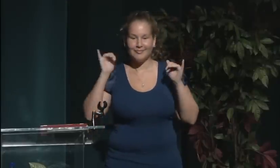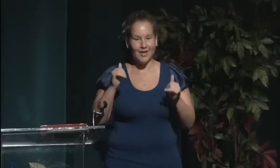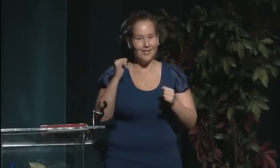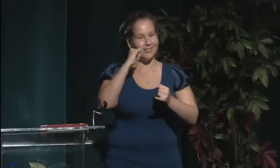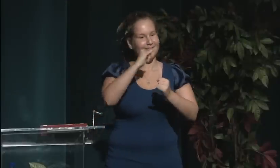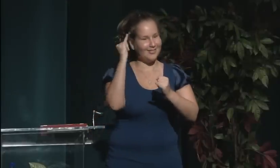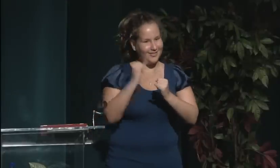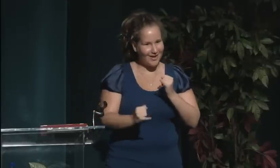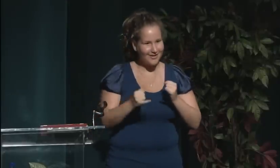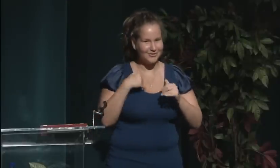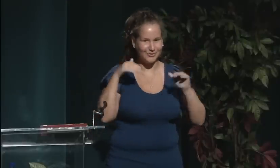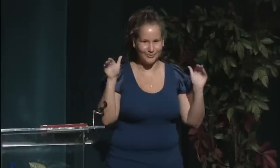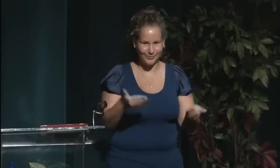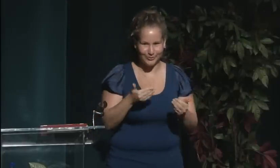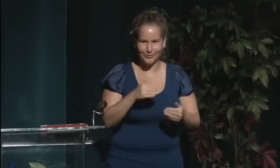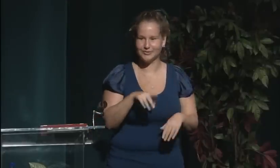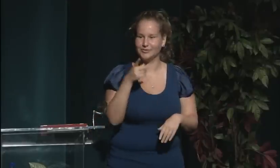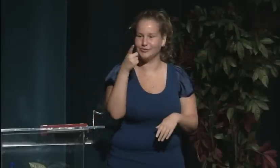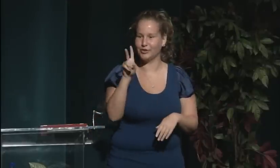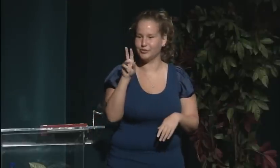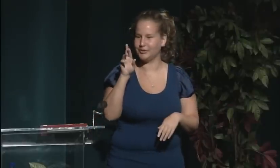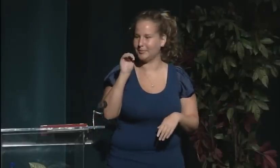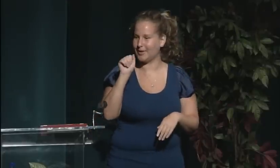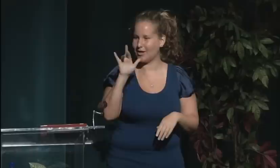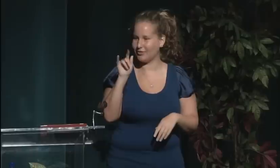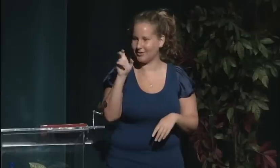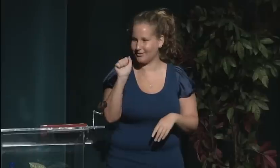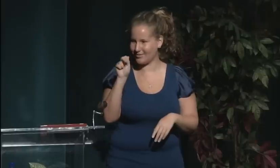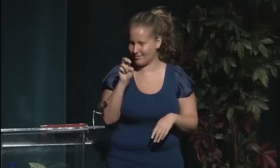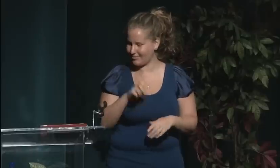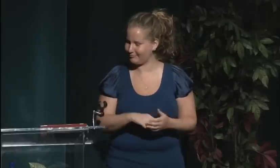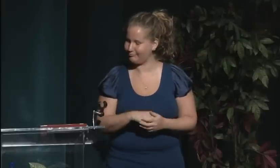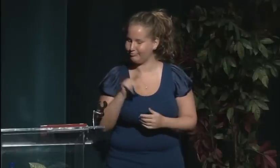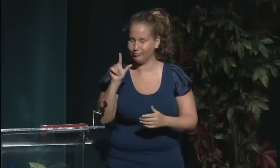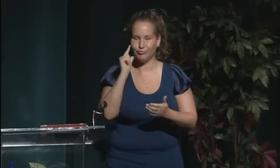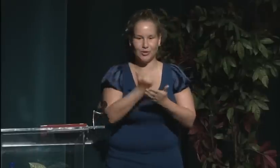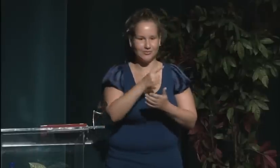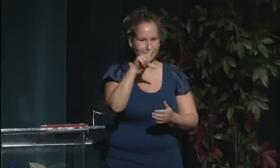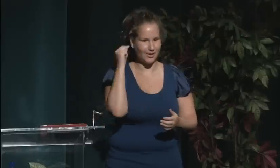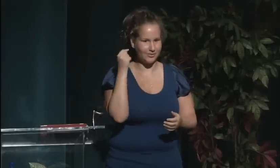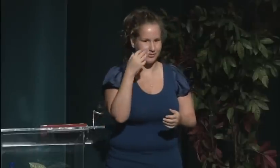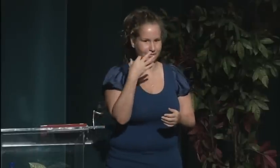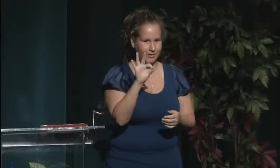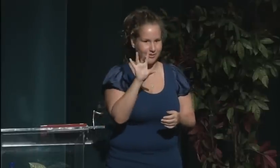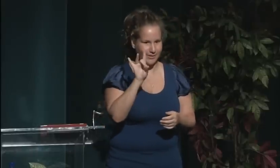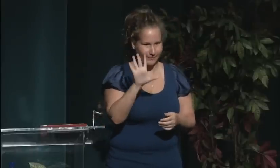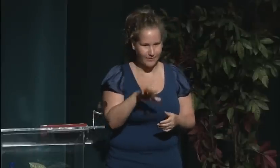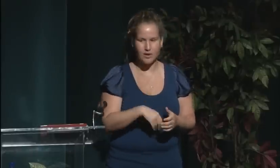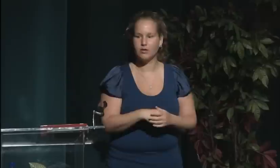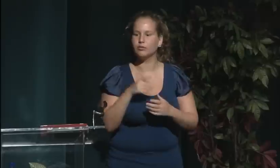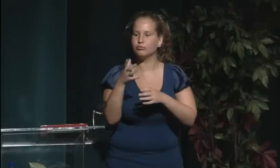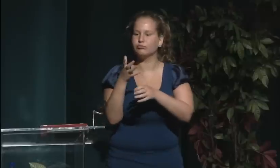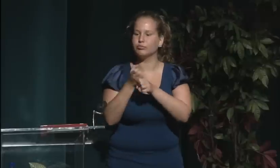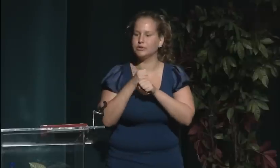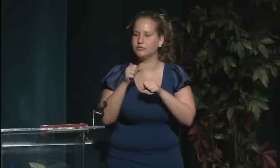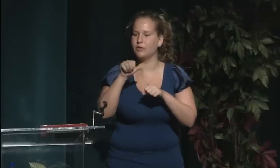of The World Deaf Film Festival here in 2010 and she currently is the director of the Gallaudet University Museum.